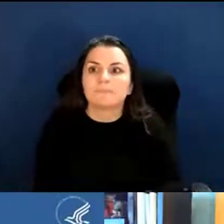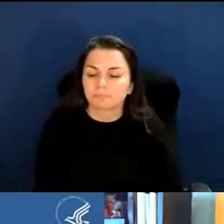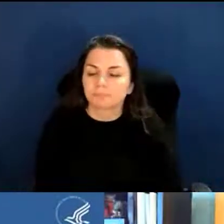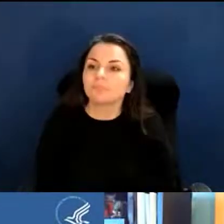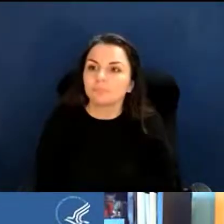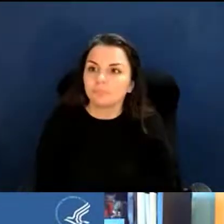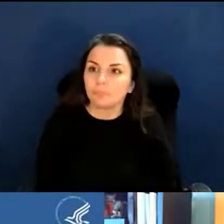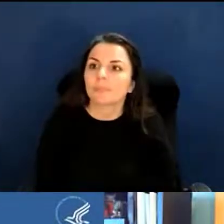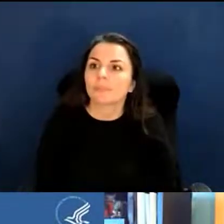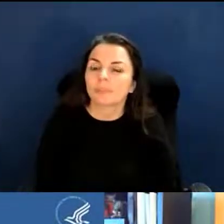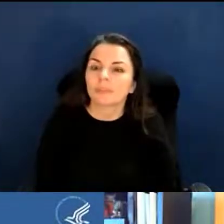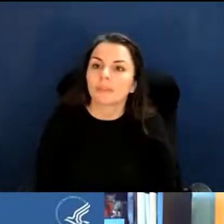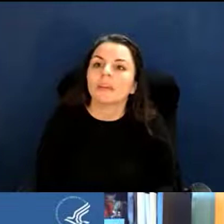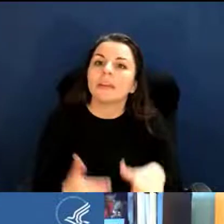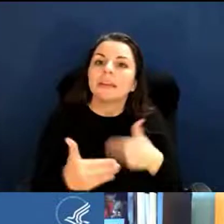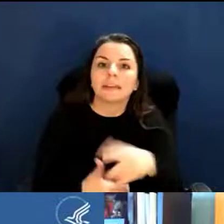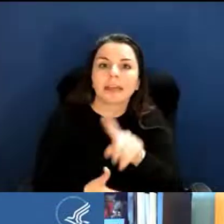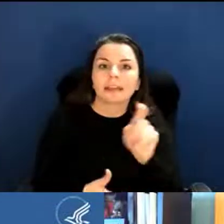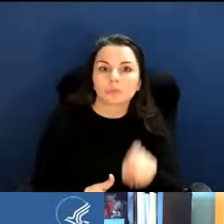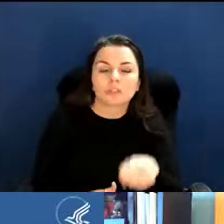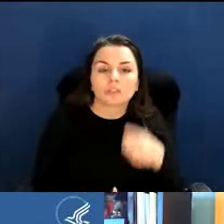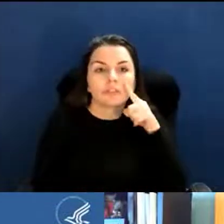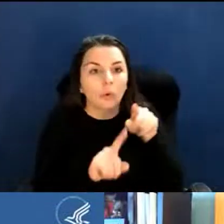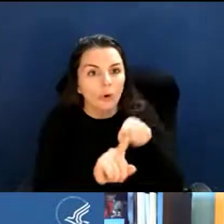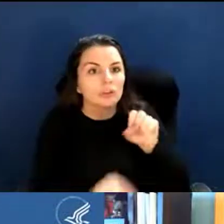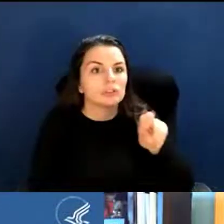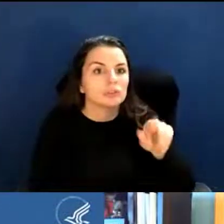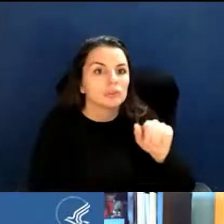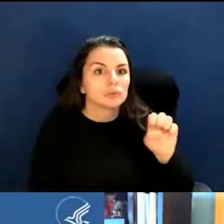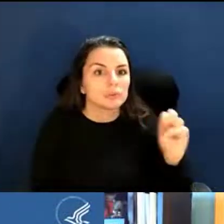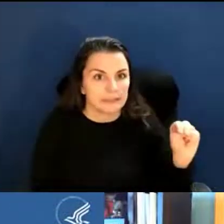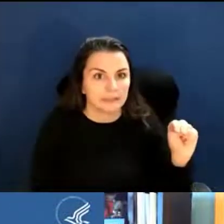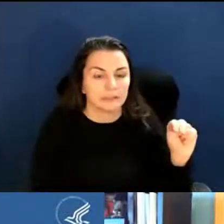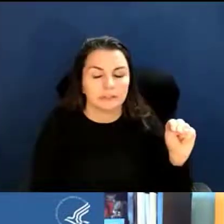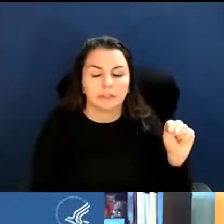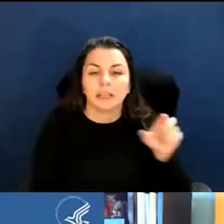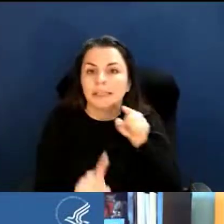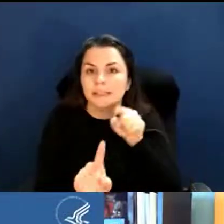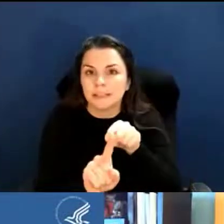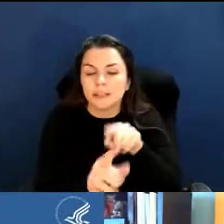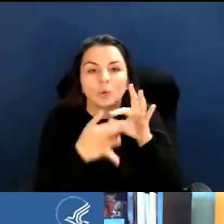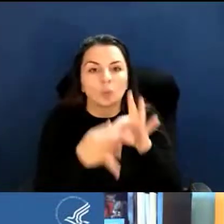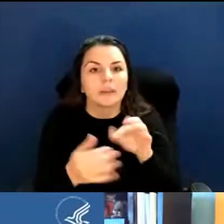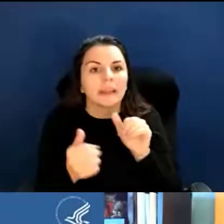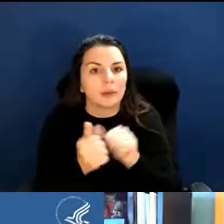The next question, Susan, is for you. So it's more in regards to the re-budgeting.